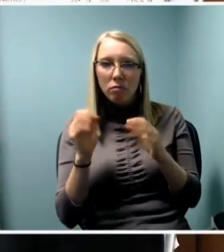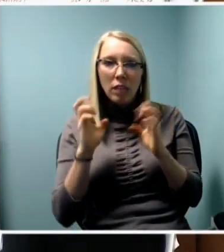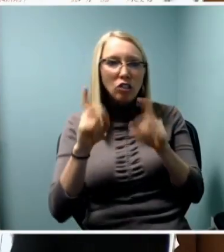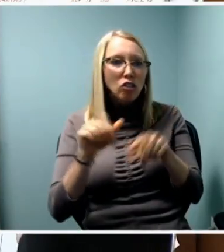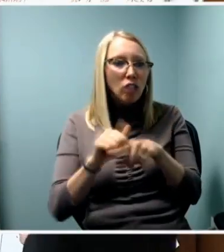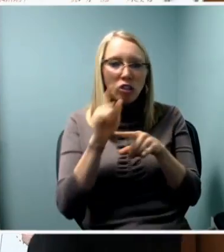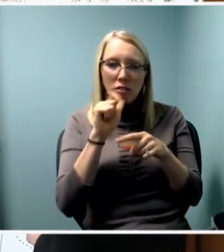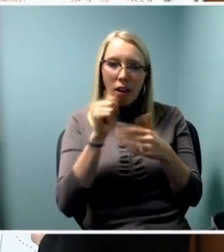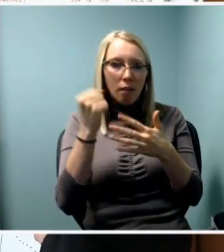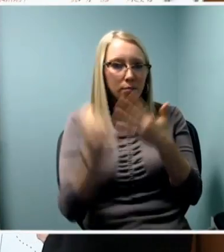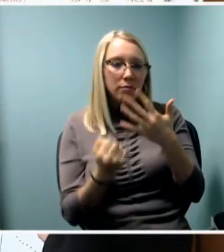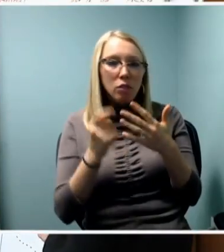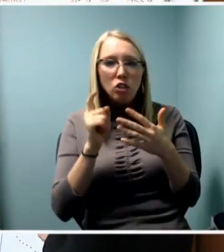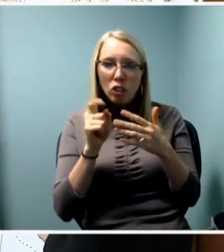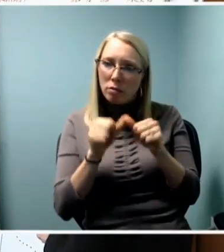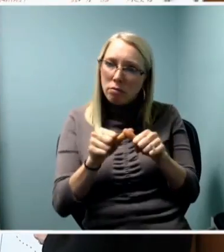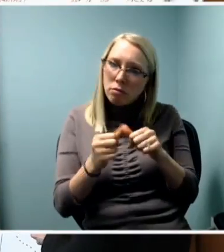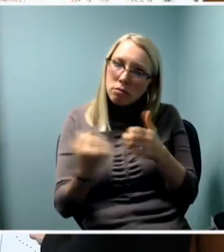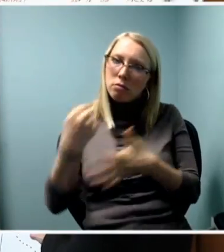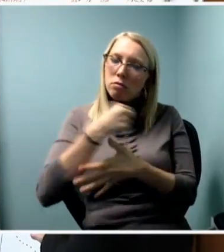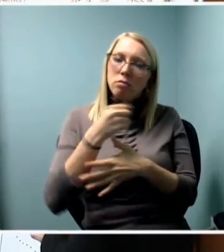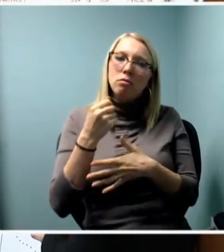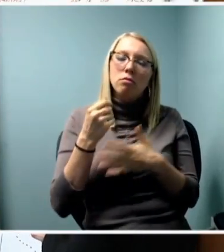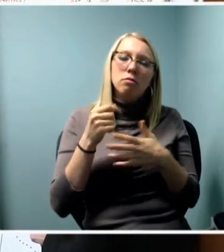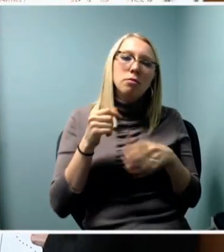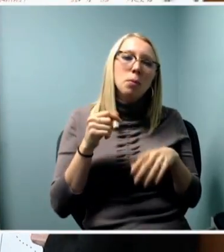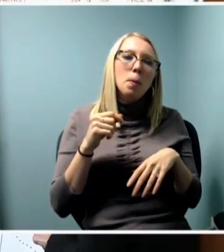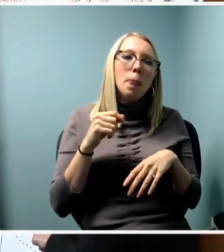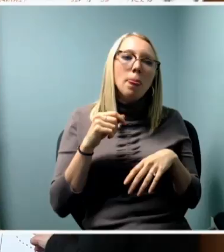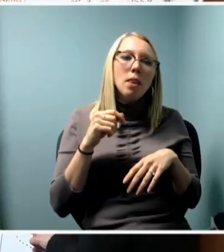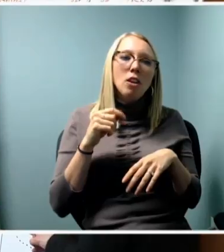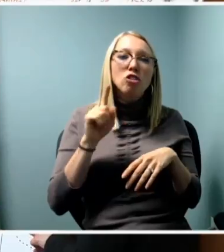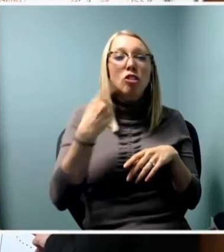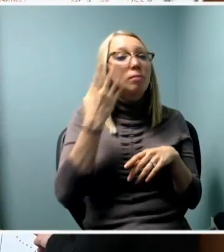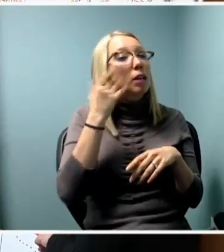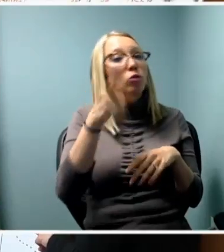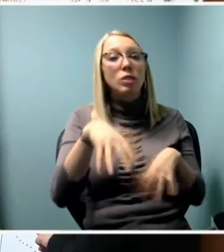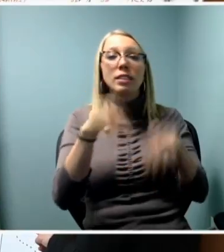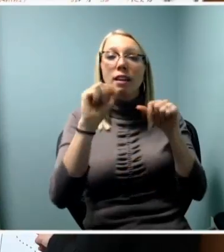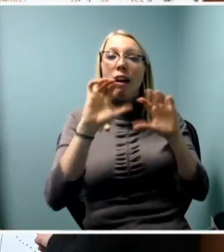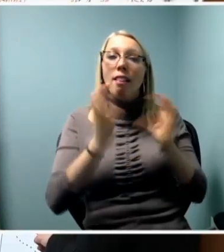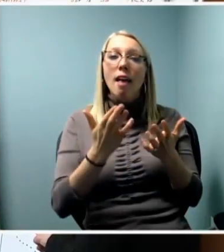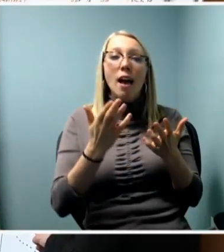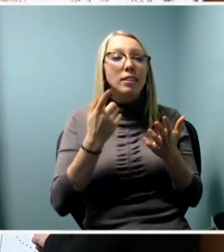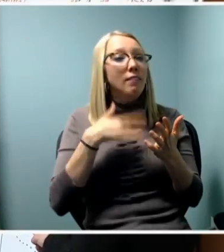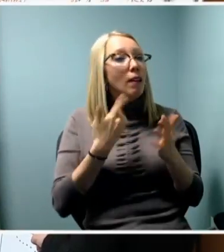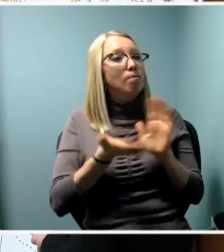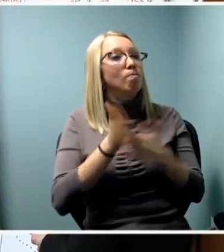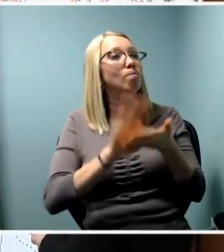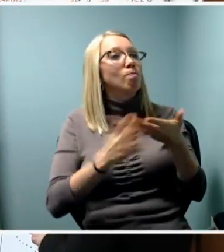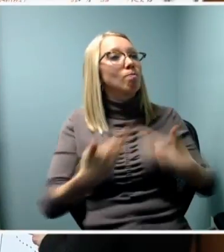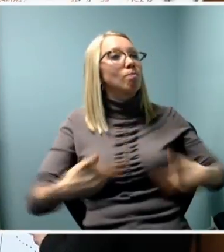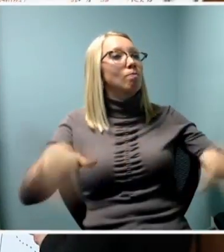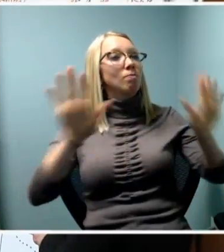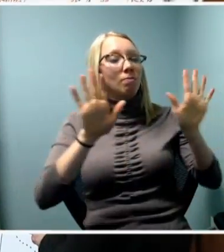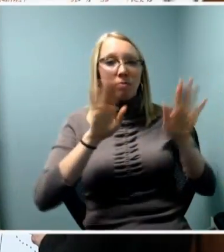The process is not done because you've taken a class. It requires refreshment and there's new people